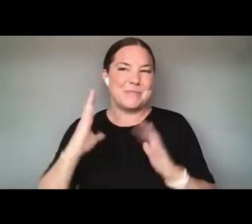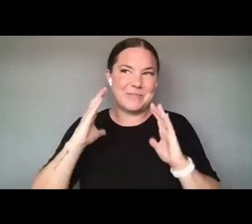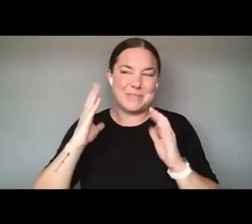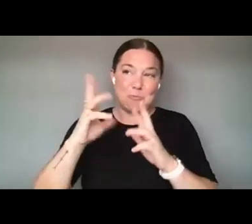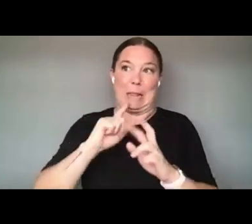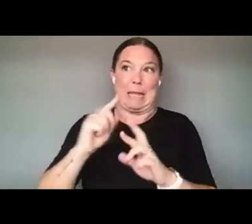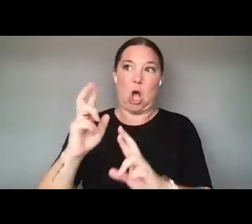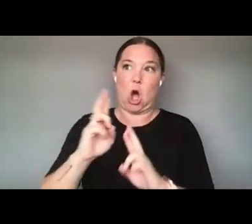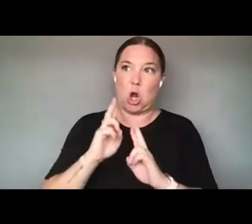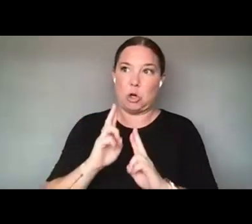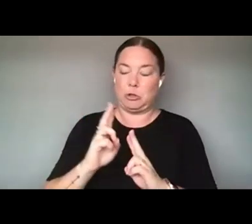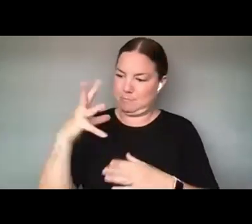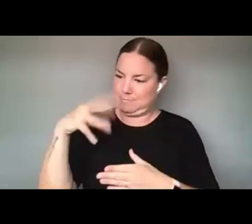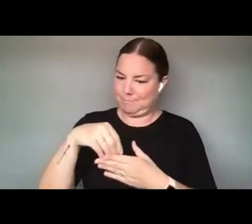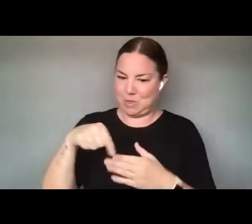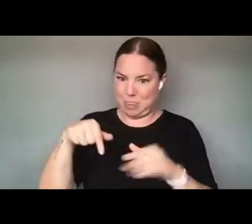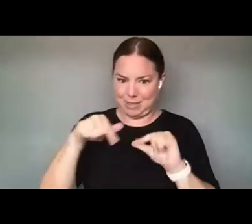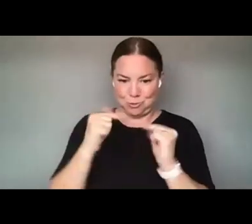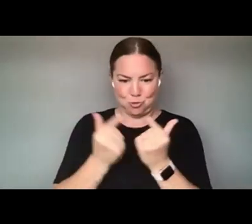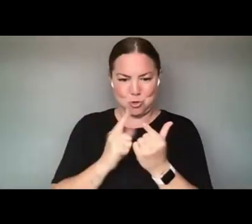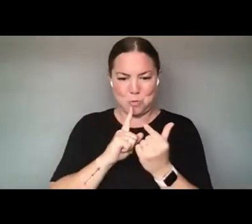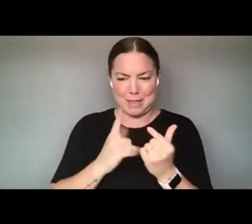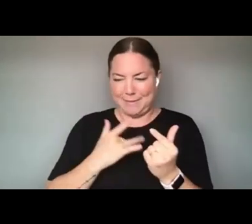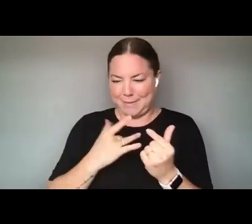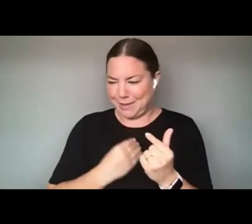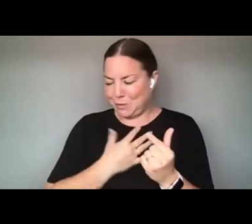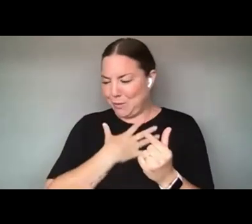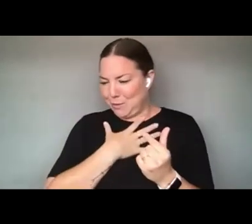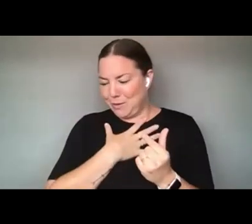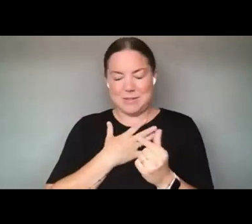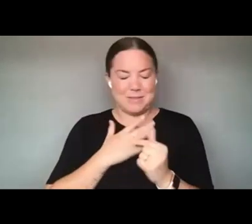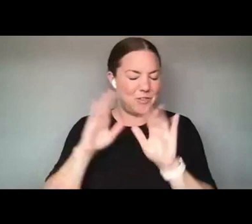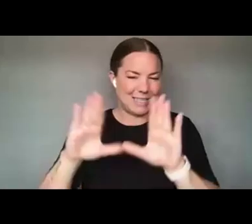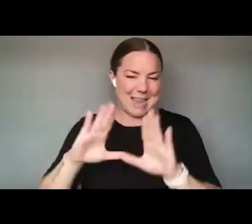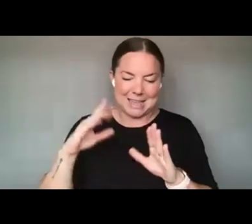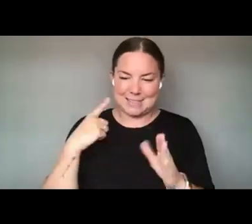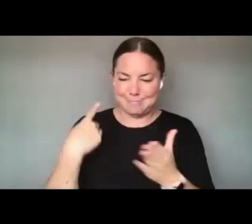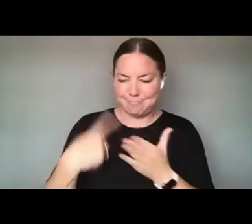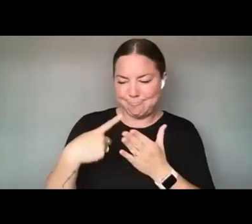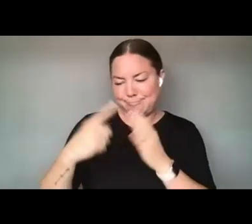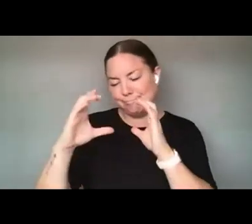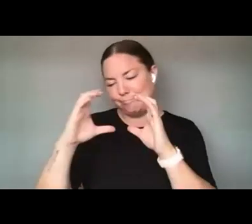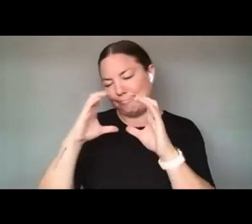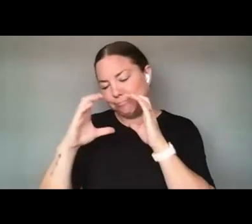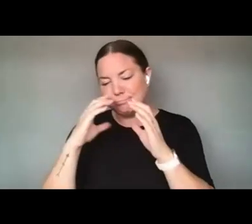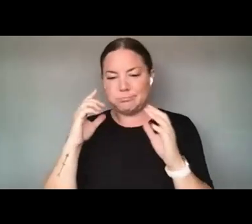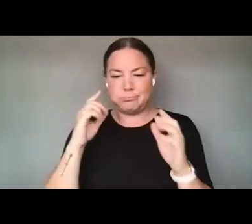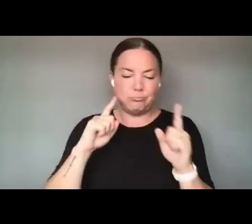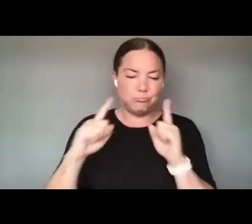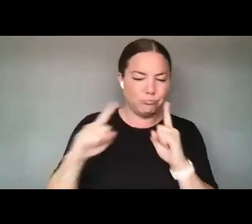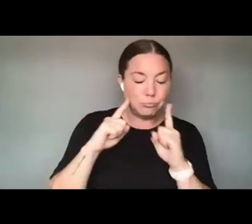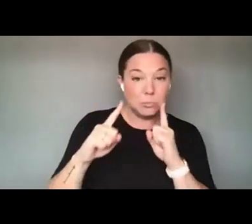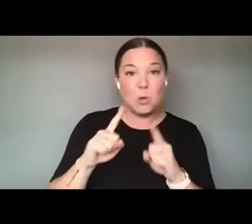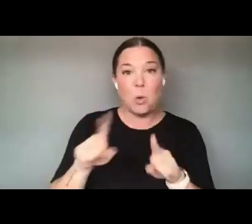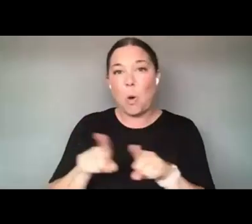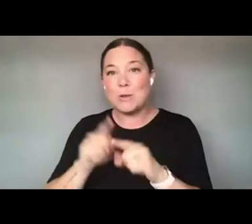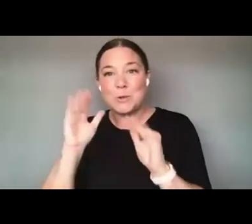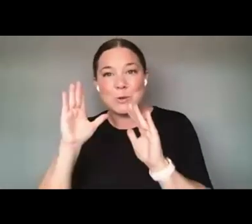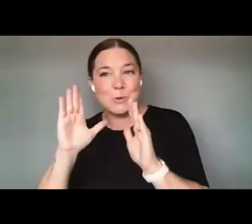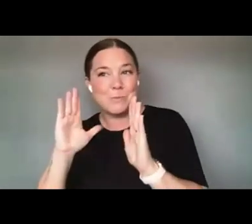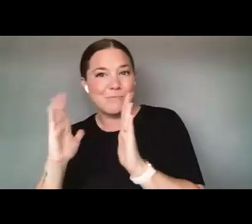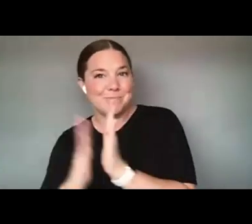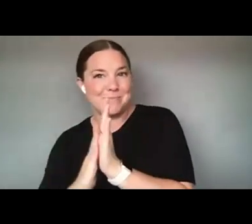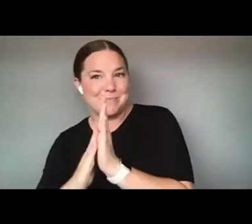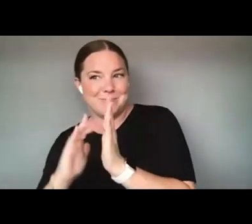INSPIRING AND FANTASTIC CONVERSATION. AND ALSO CONGRATULATIONS TO JAX AND THE WHOLE TEAM FOR THIS